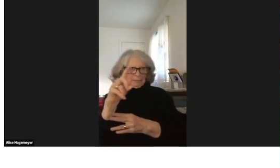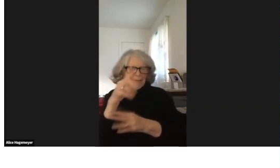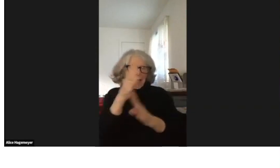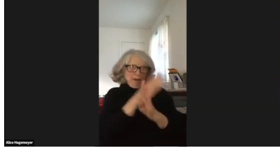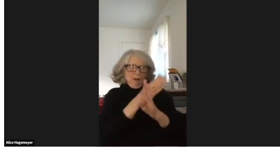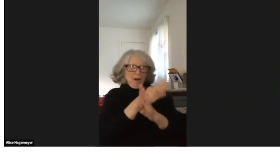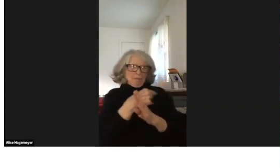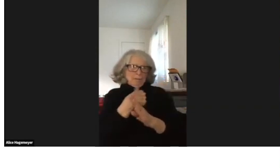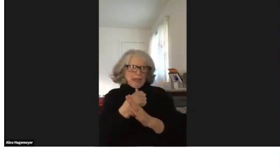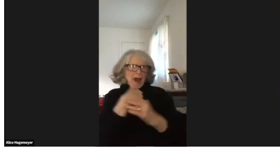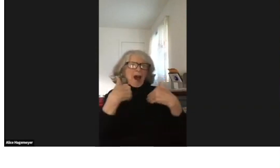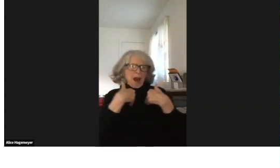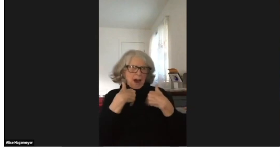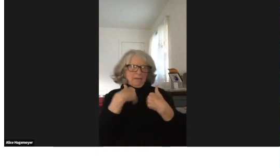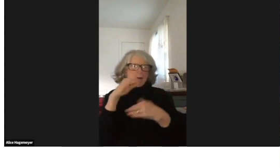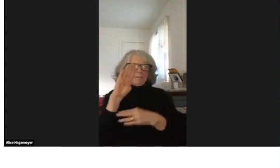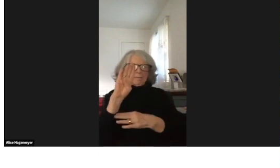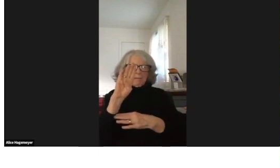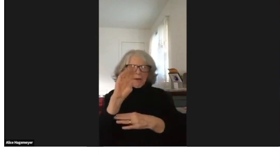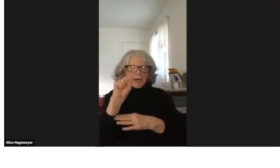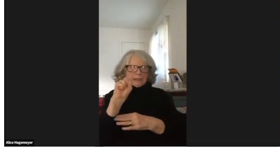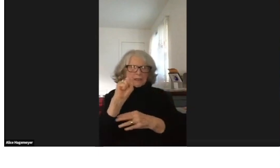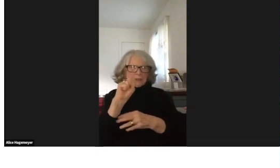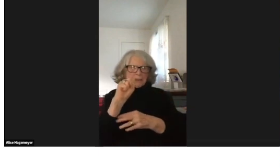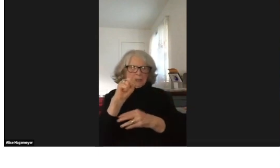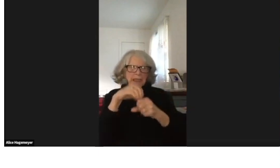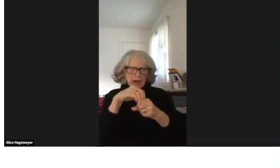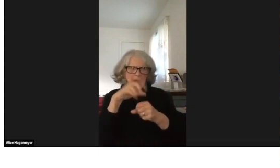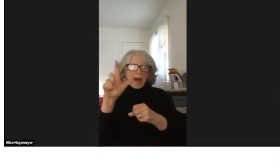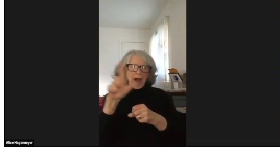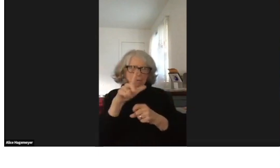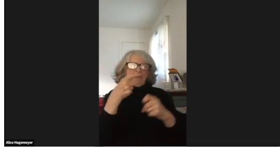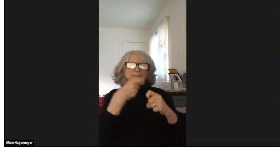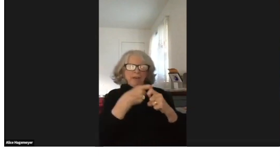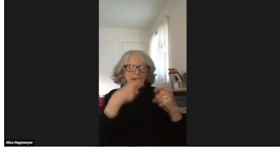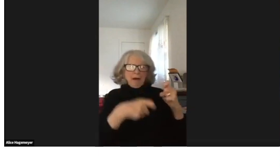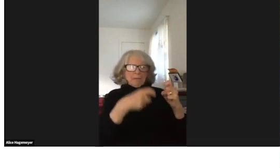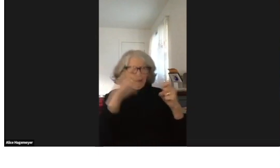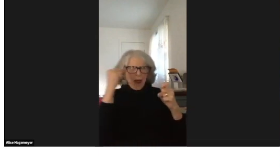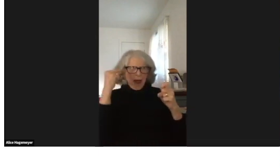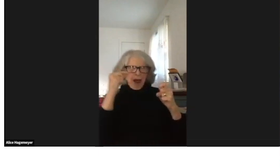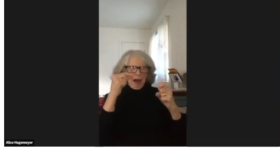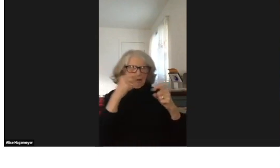and I studied my Master's of library science.